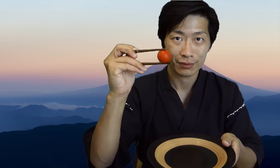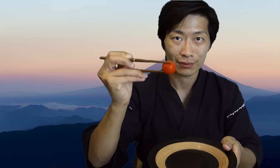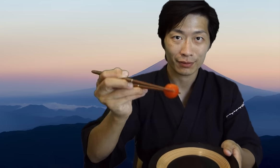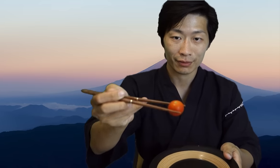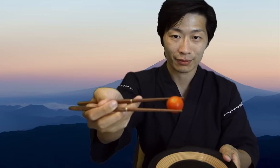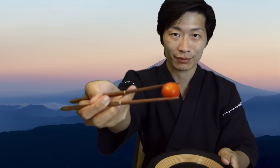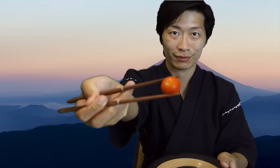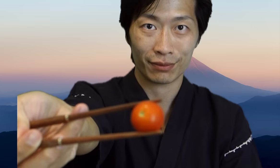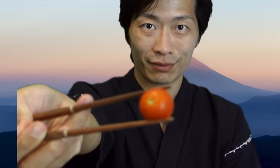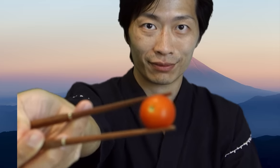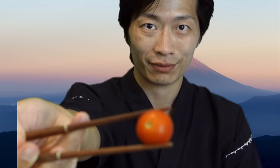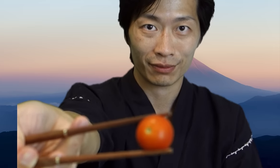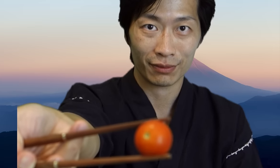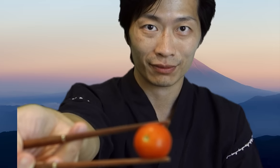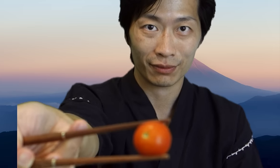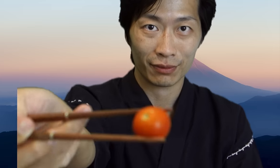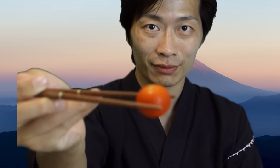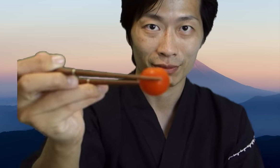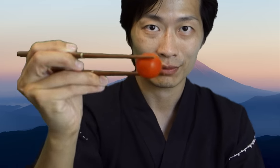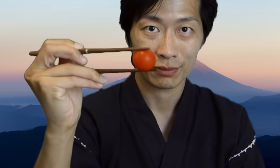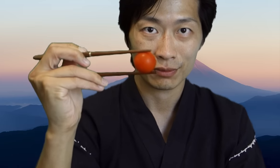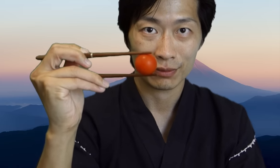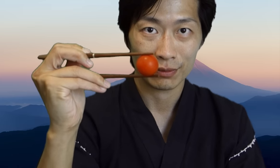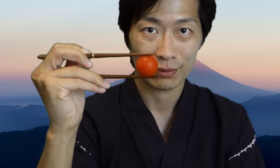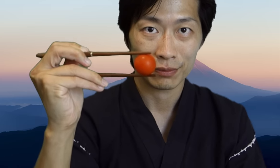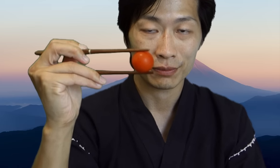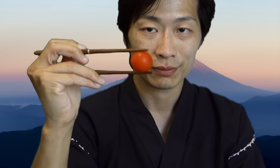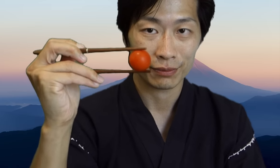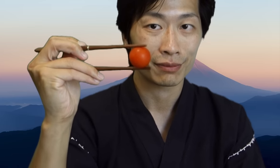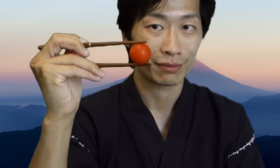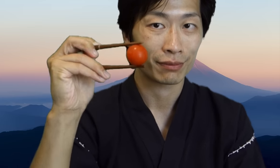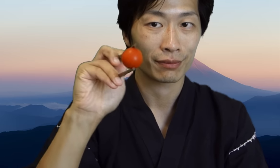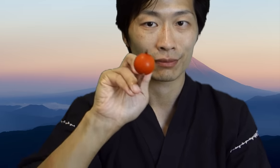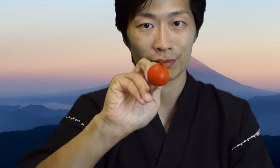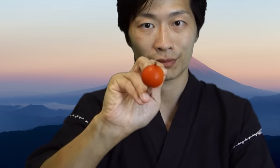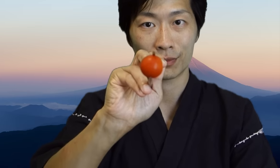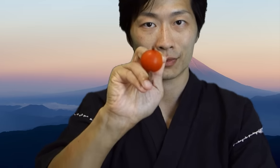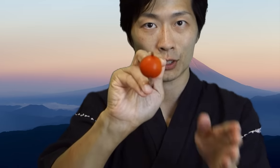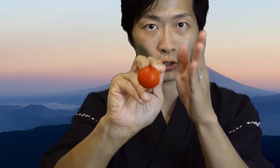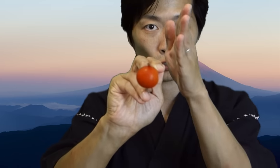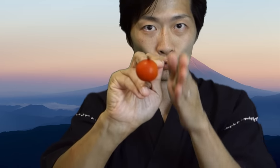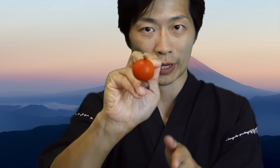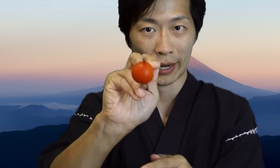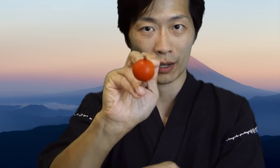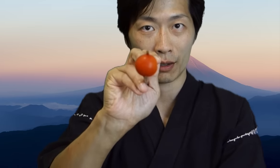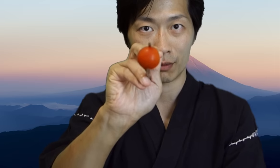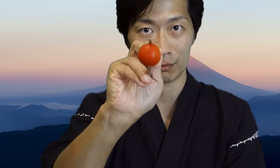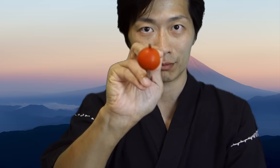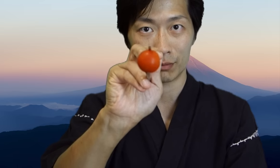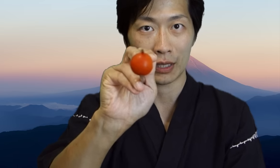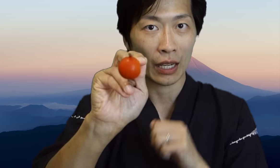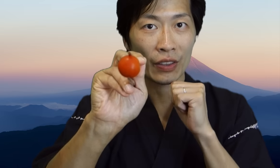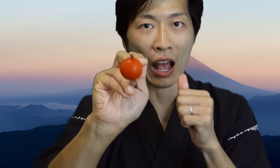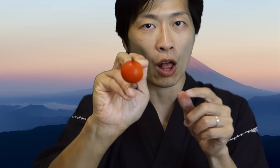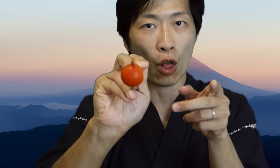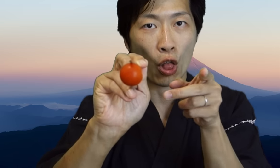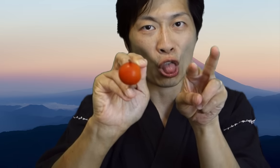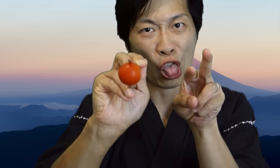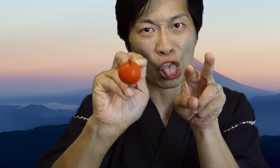There we go just like that. You want to make sure that the top chopstick stays on top while the bottom stays on